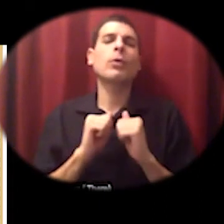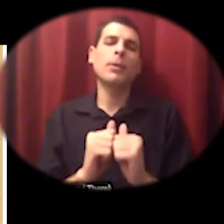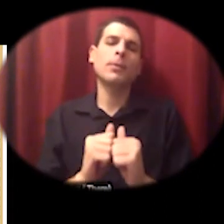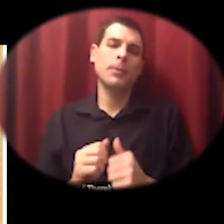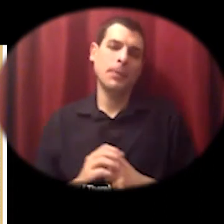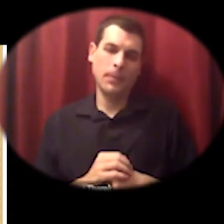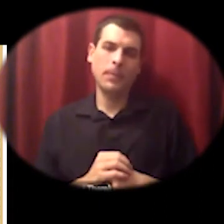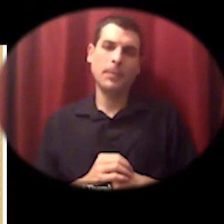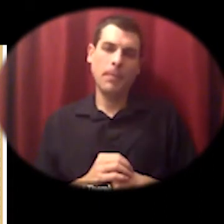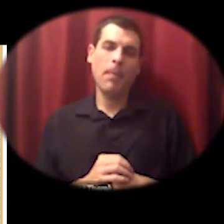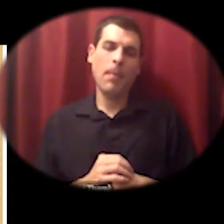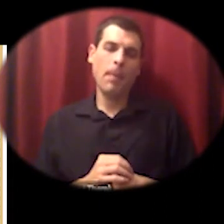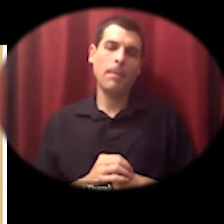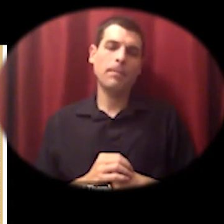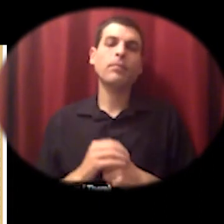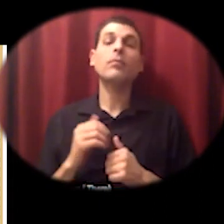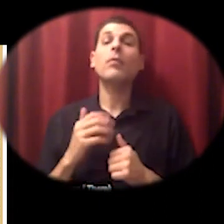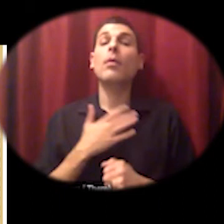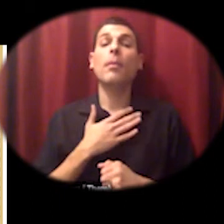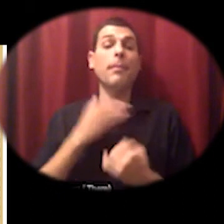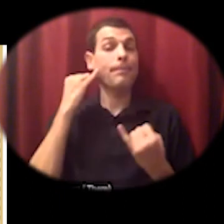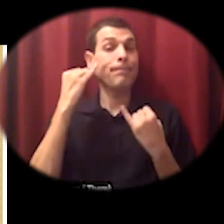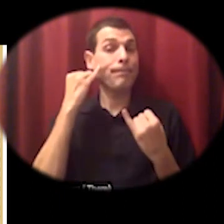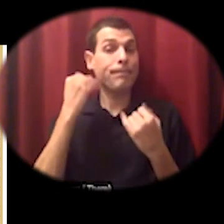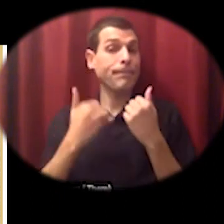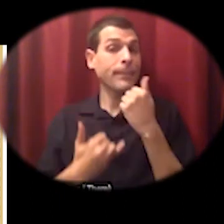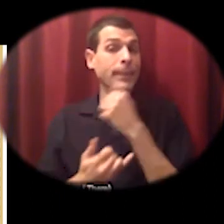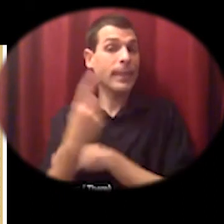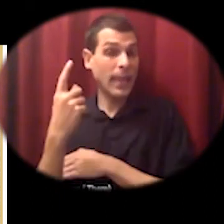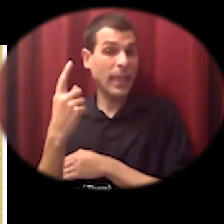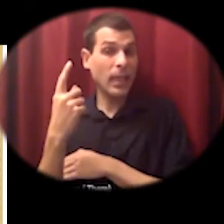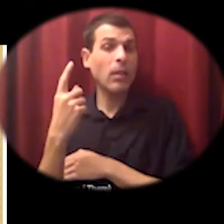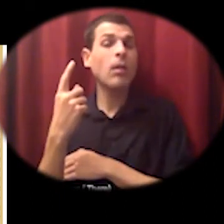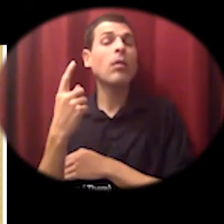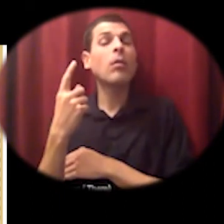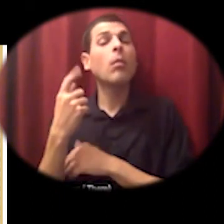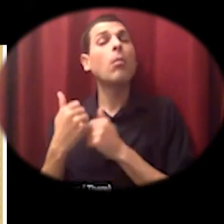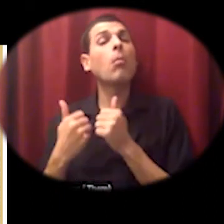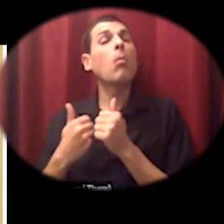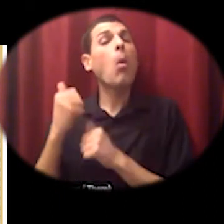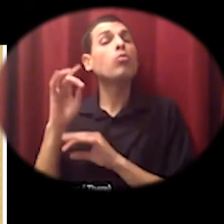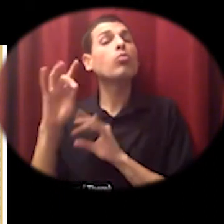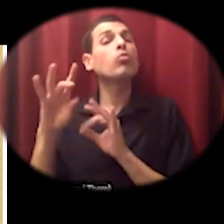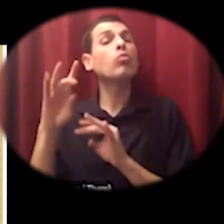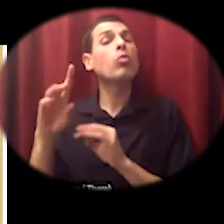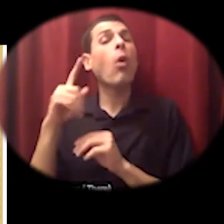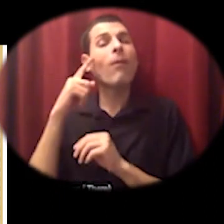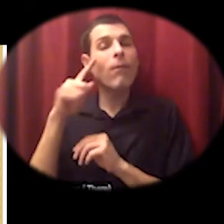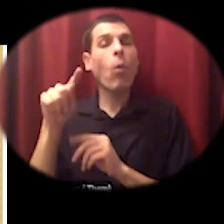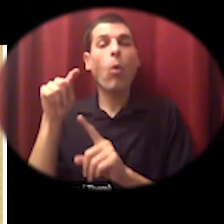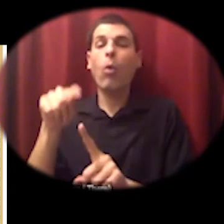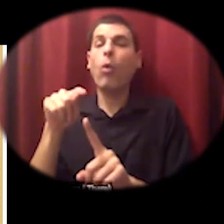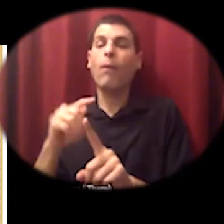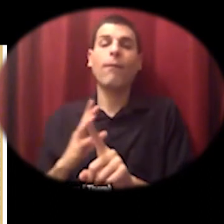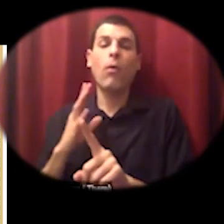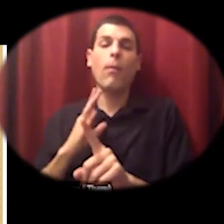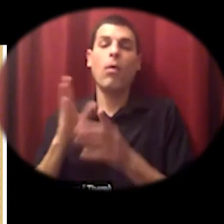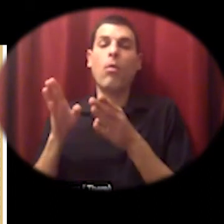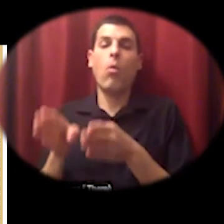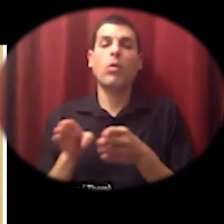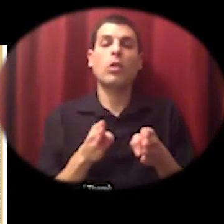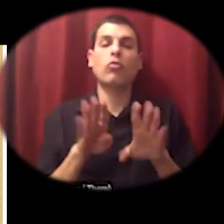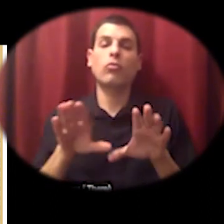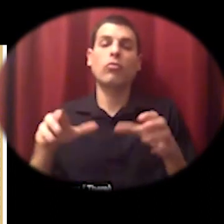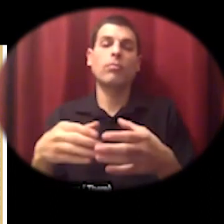more formalized organizations which are themselves usually expressions of more mature